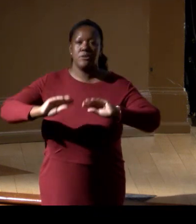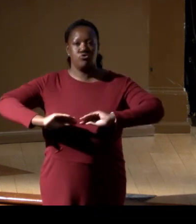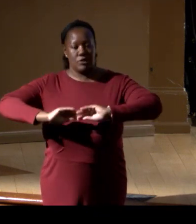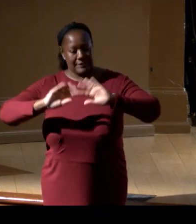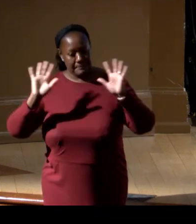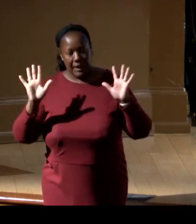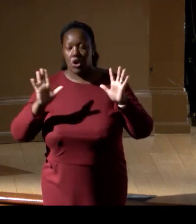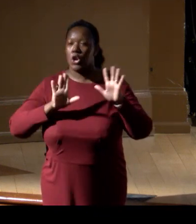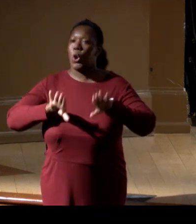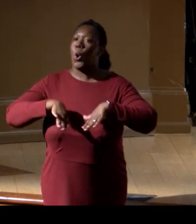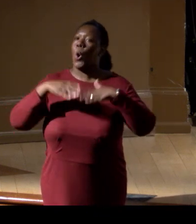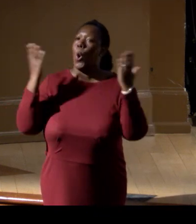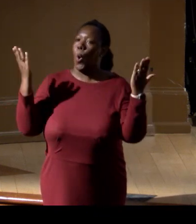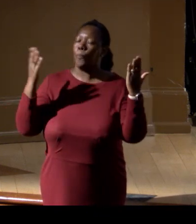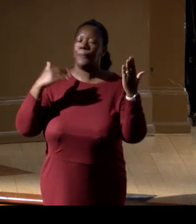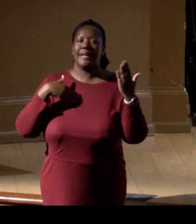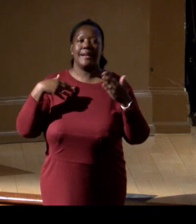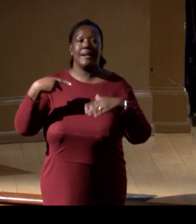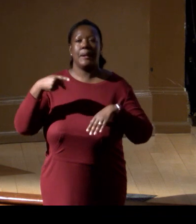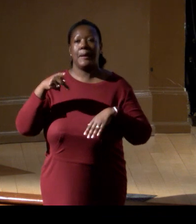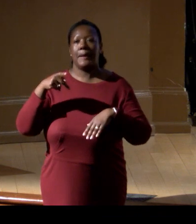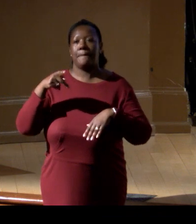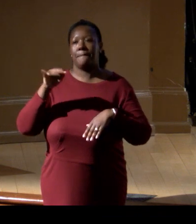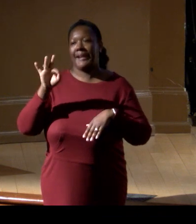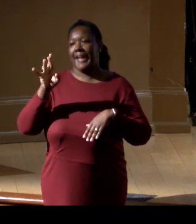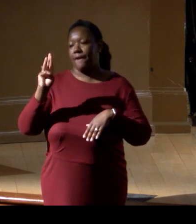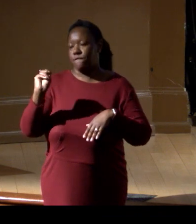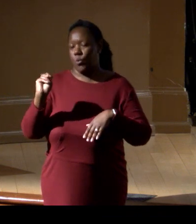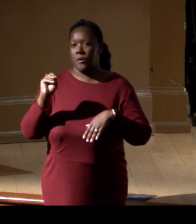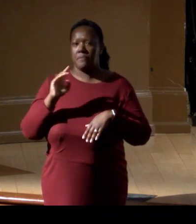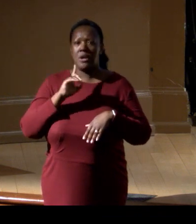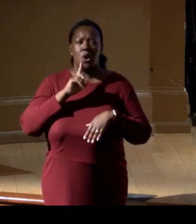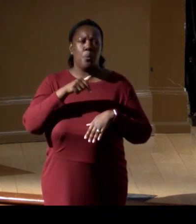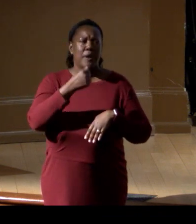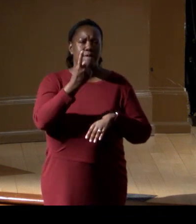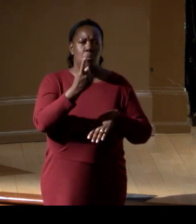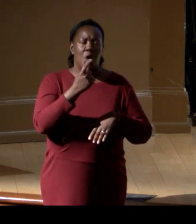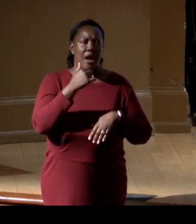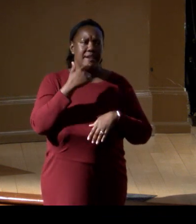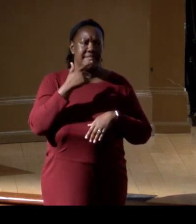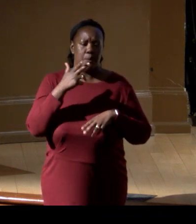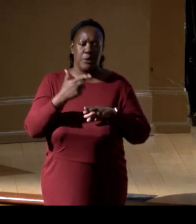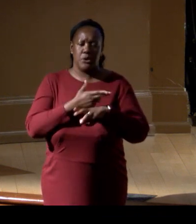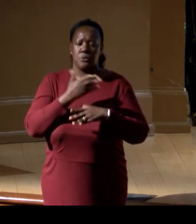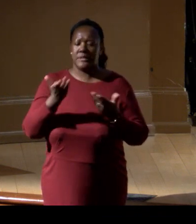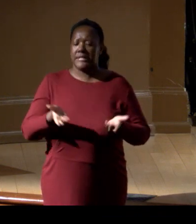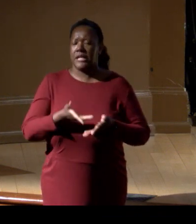For example, GBIF is our primary partner at the National Museum of Natural History,